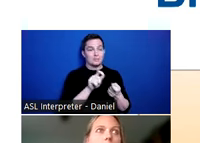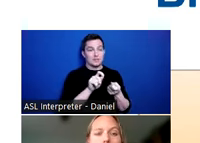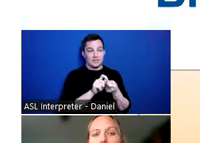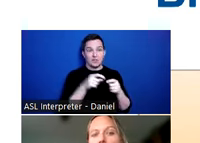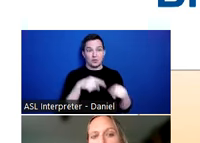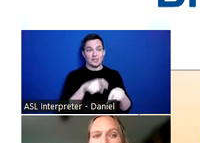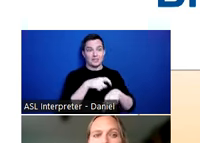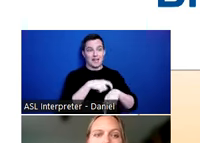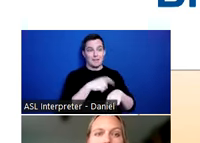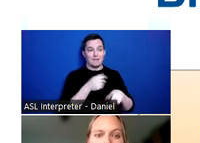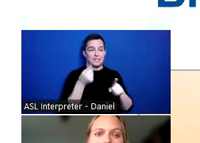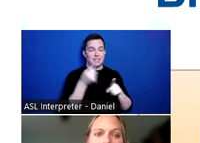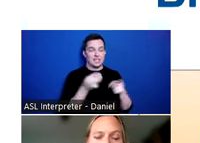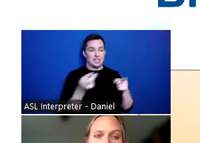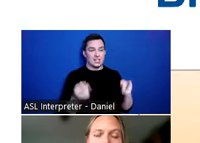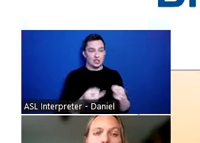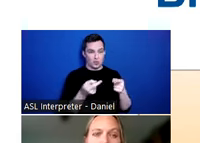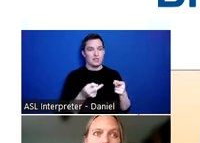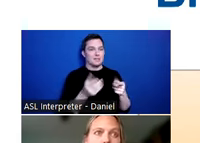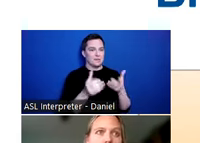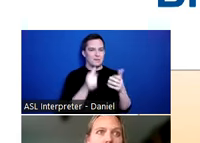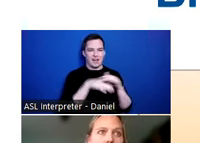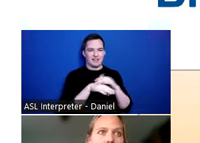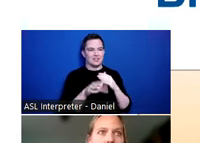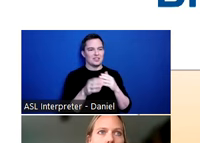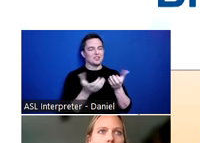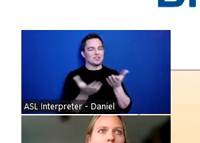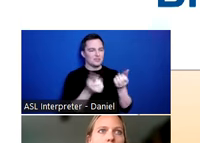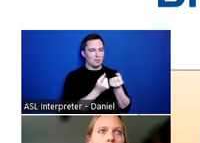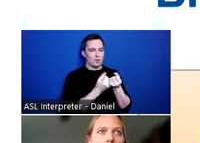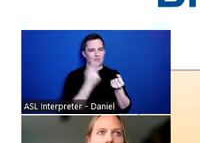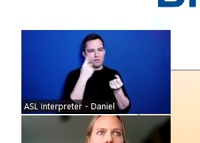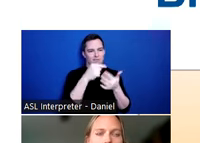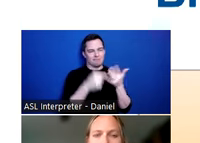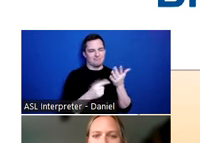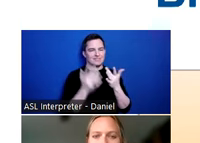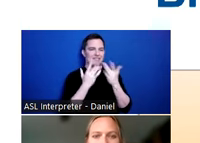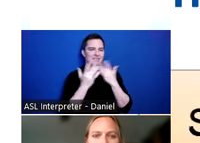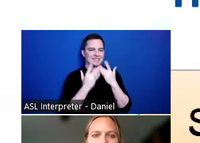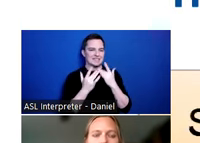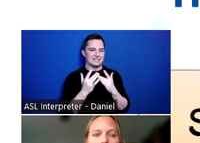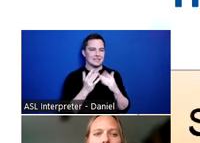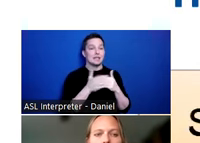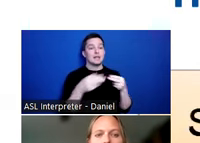And people, therefore, may not get treatment or supports for those deficits. Next slide.